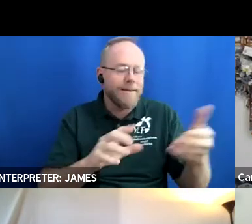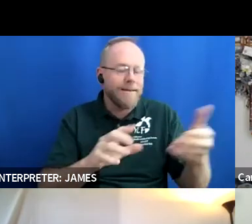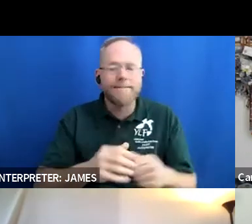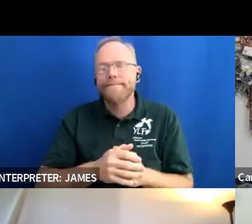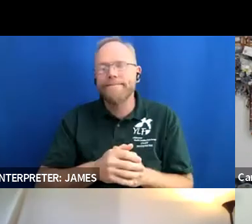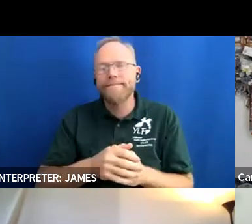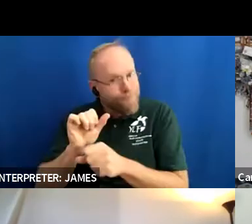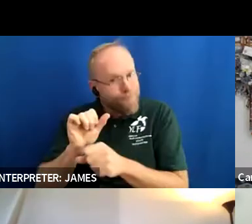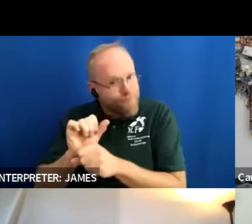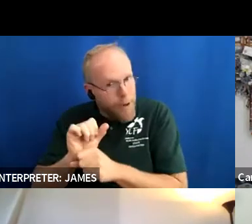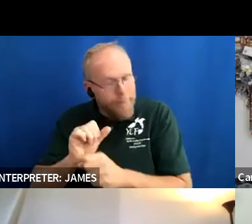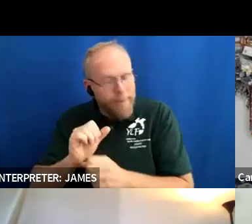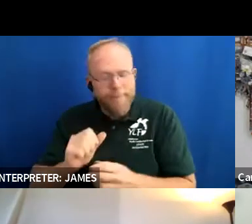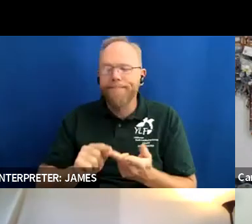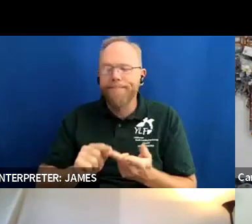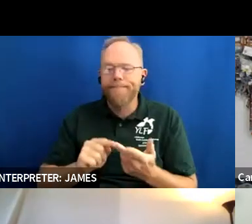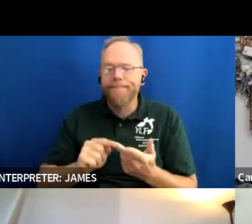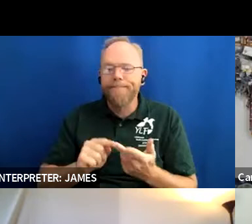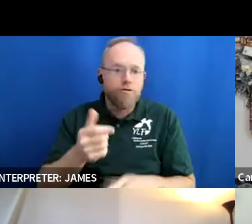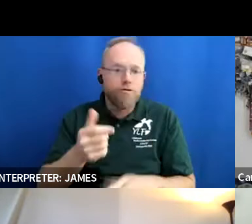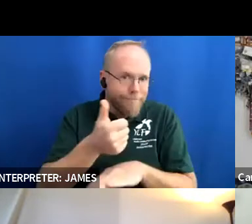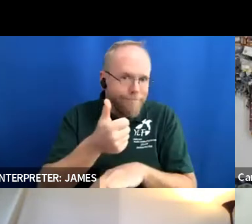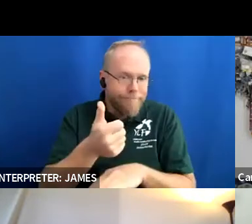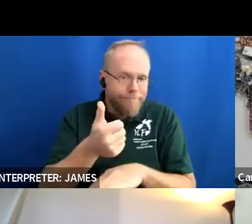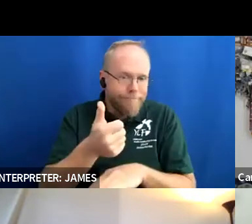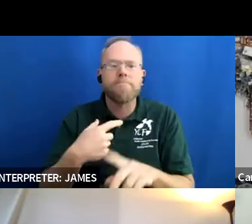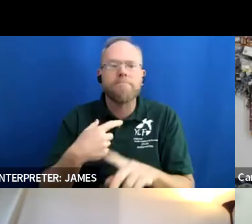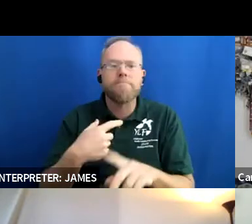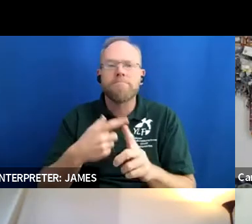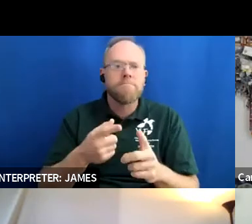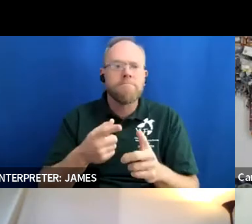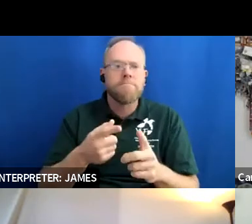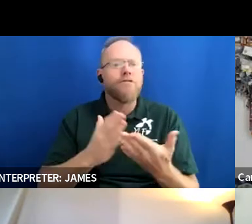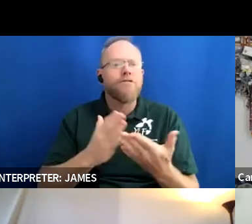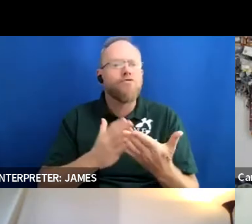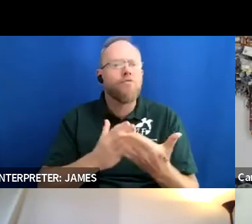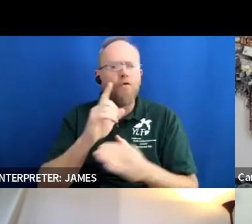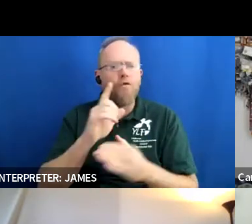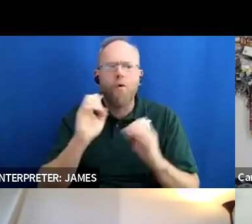around transportation and rights assertiveness and education thank you did i hit everything if